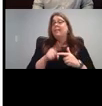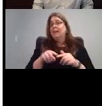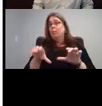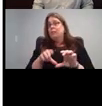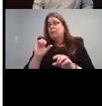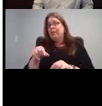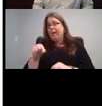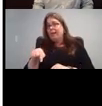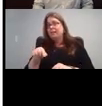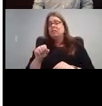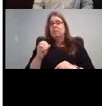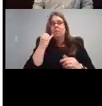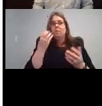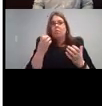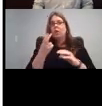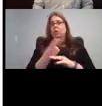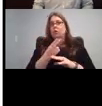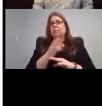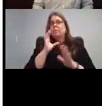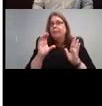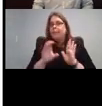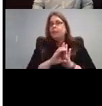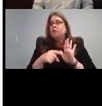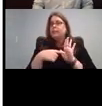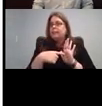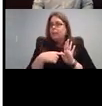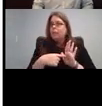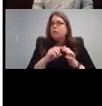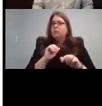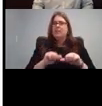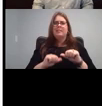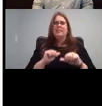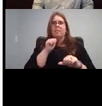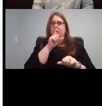If you want to use something with symbols, but you're not sure how there are lots of different options out